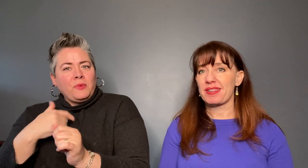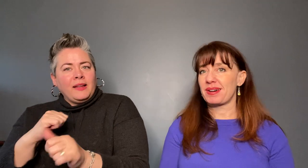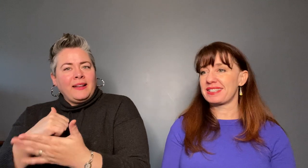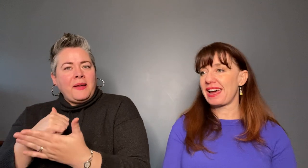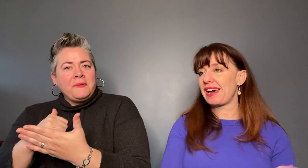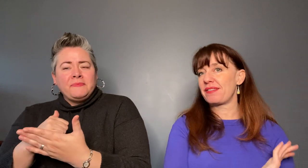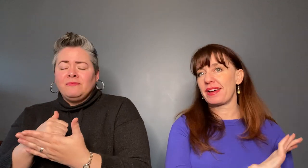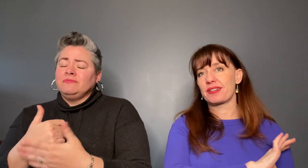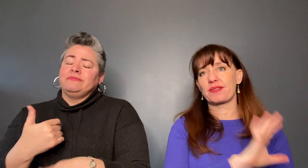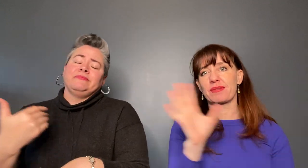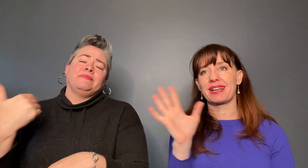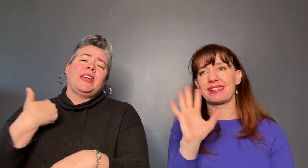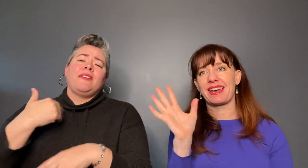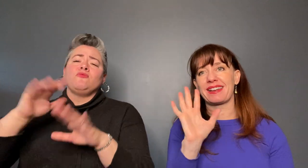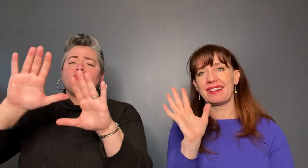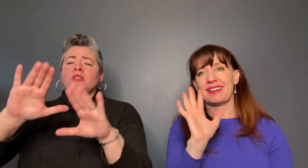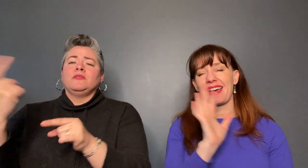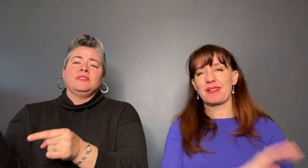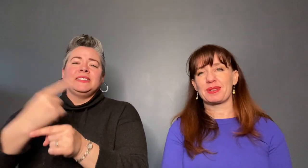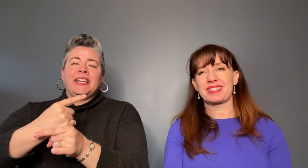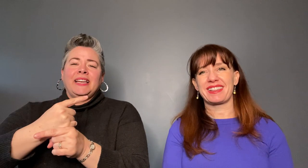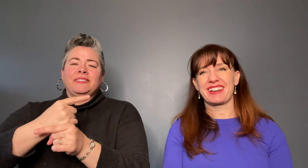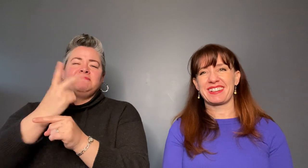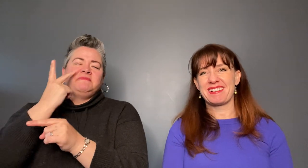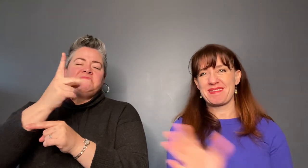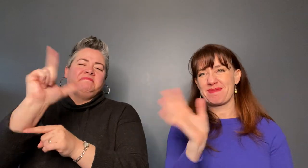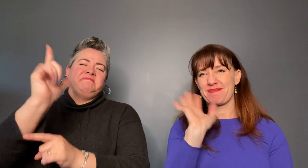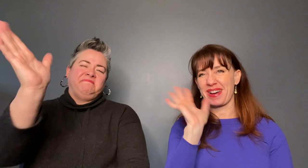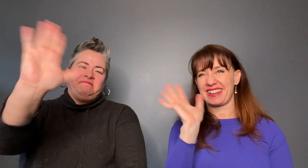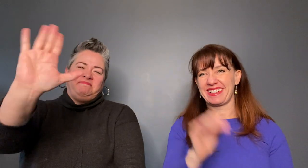Have a great day. We'll see you later! Bye!